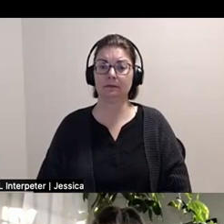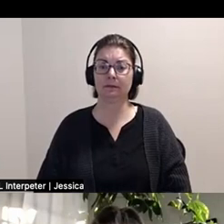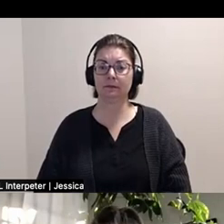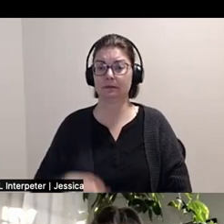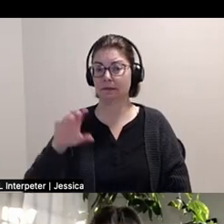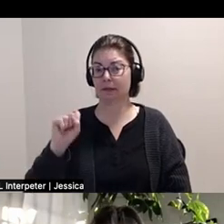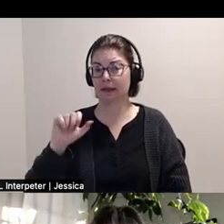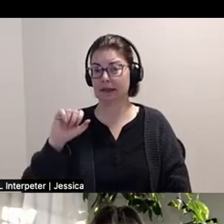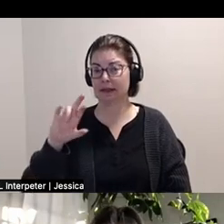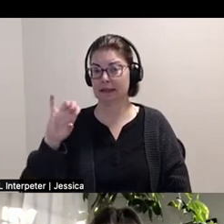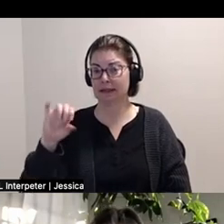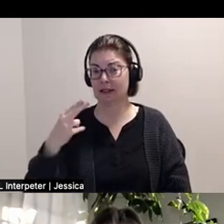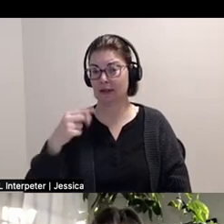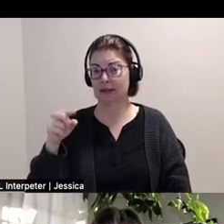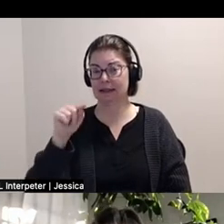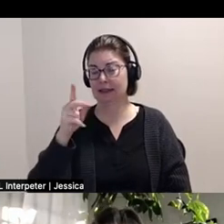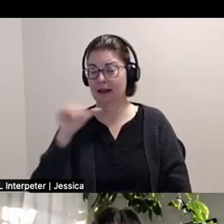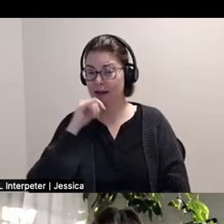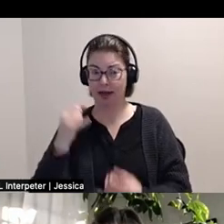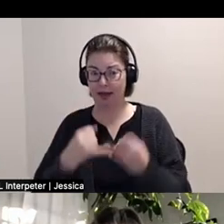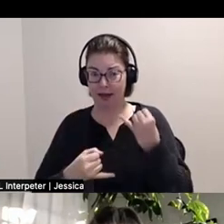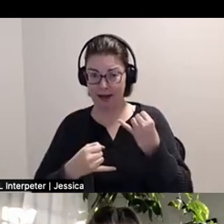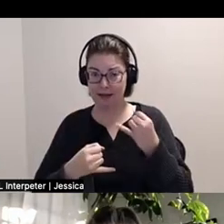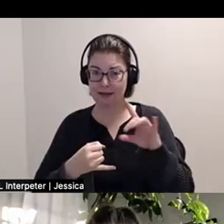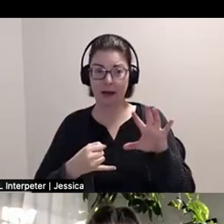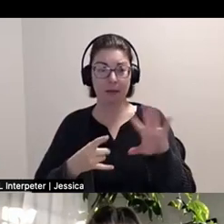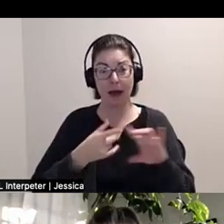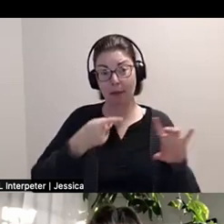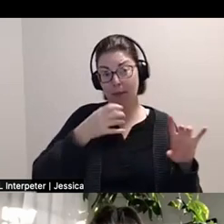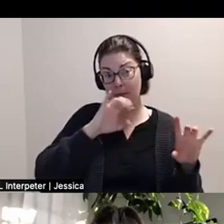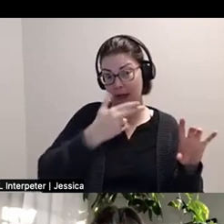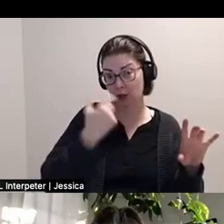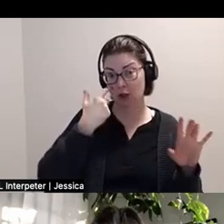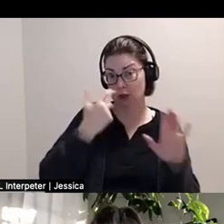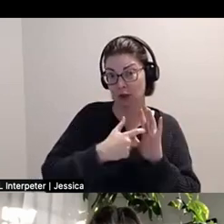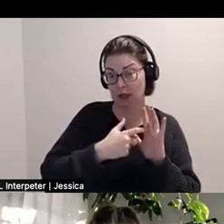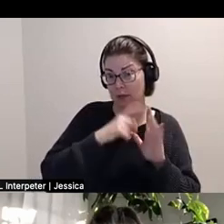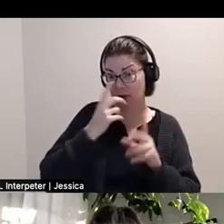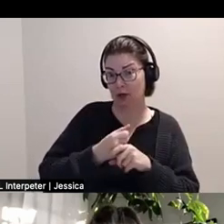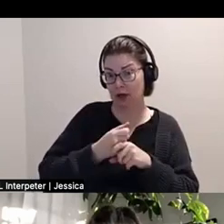Sarah-Tai: And last but certainly not least ... note please, patch, that I am not grabbing my Wesley Snipes book